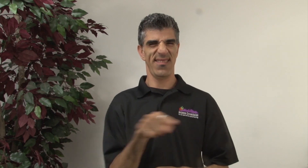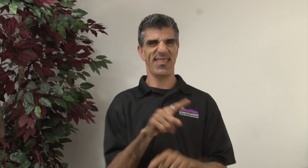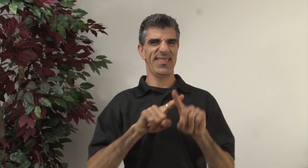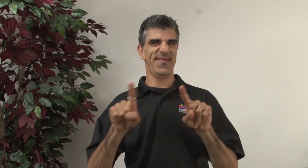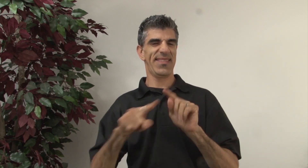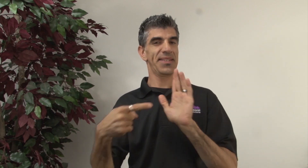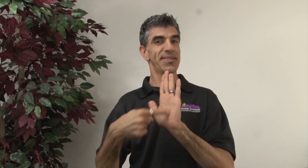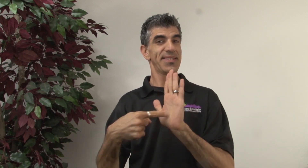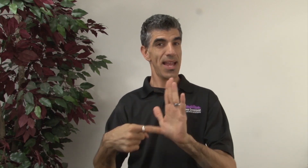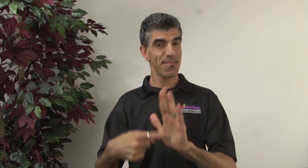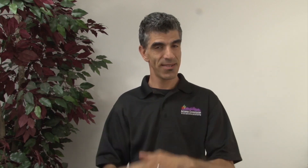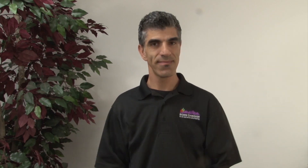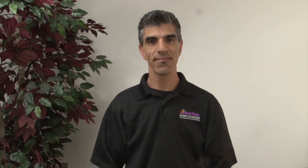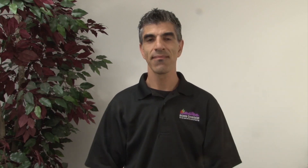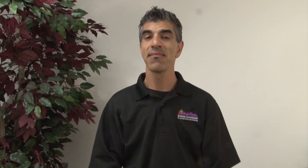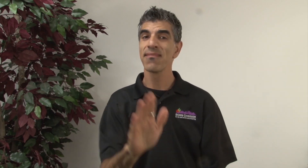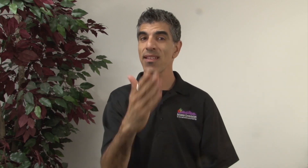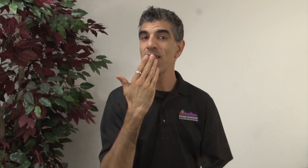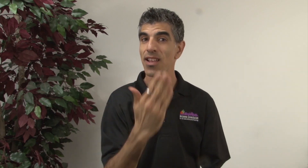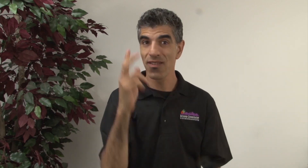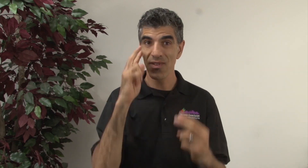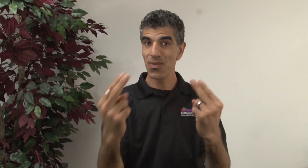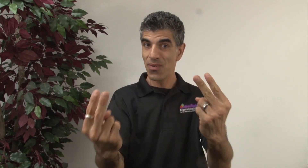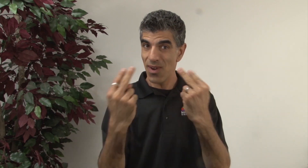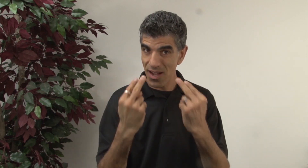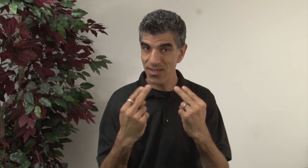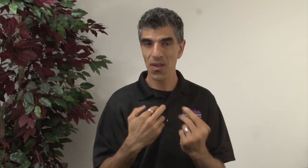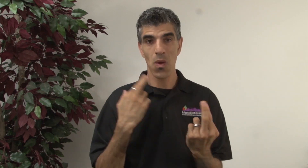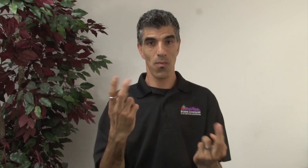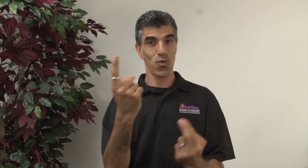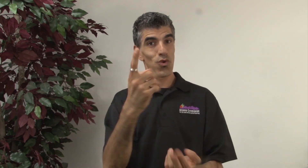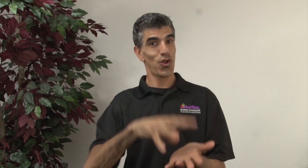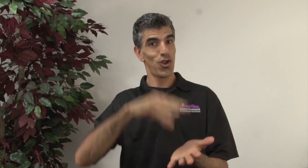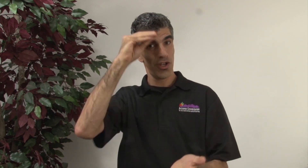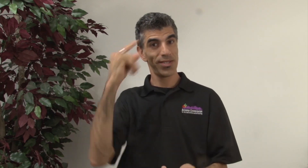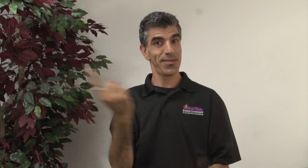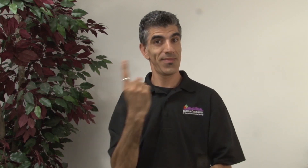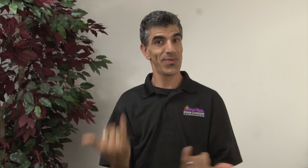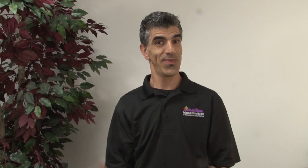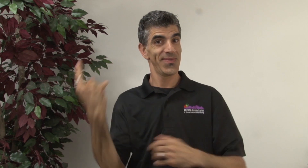Those were all different examples. Thanks for watching. I hope you learned something today.